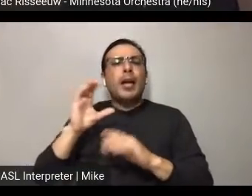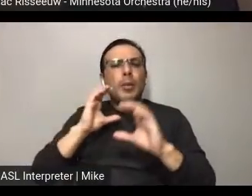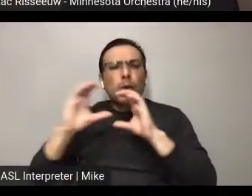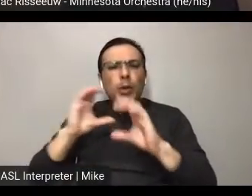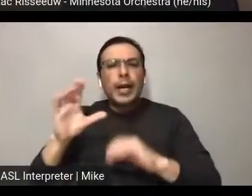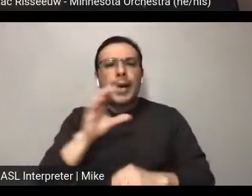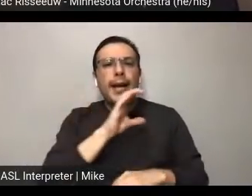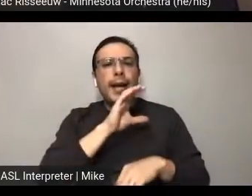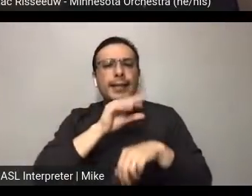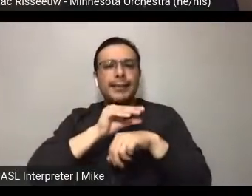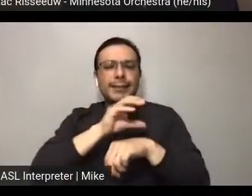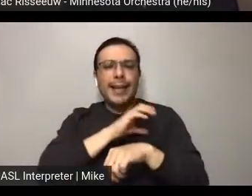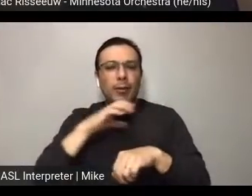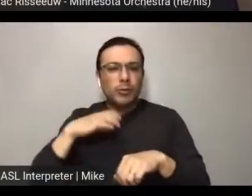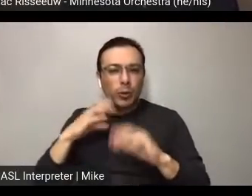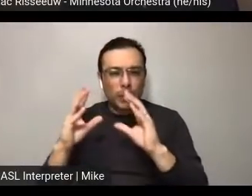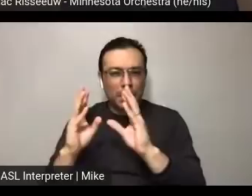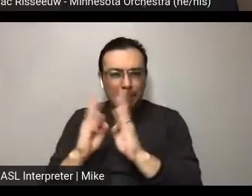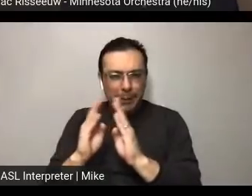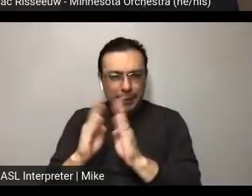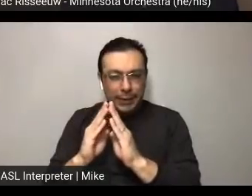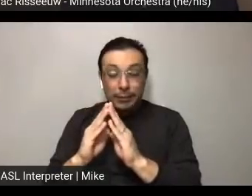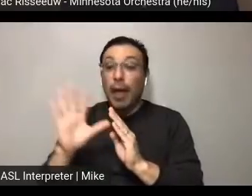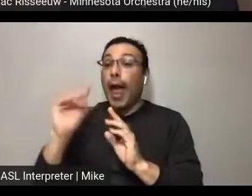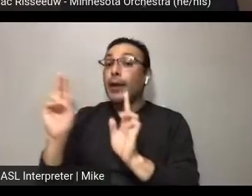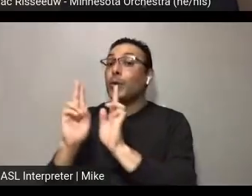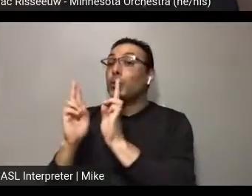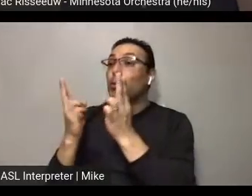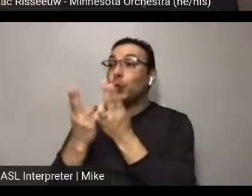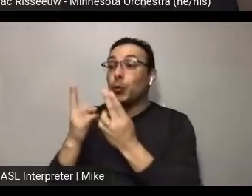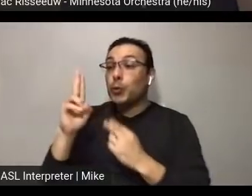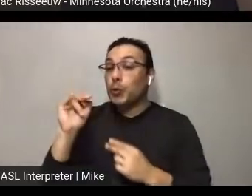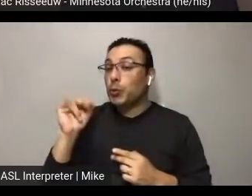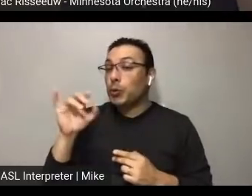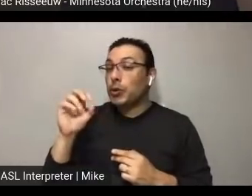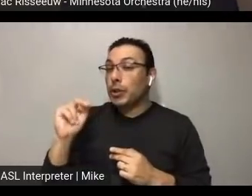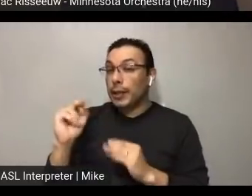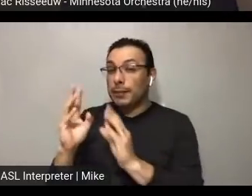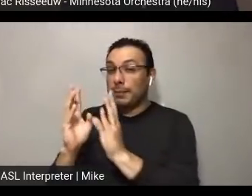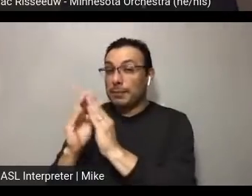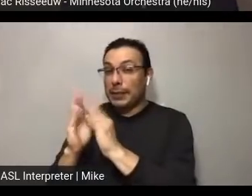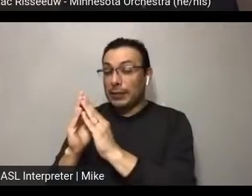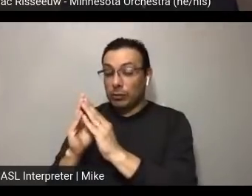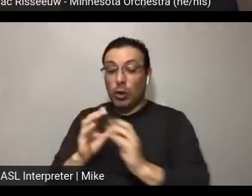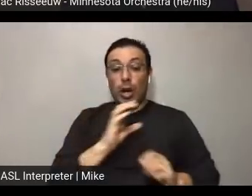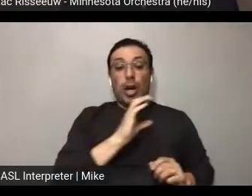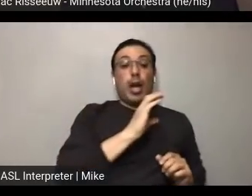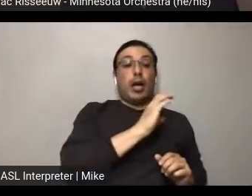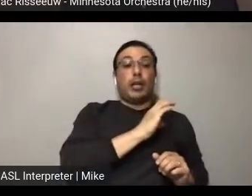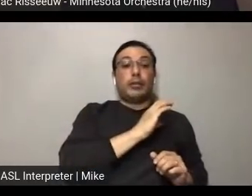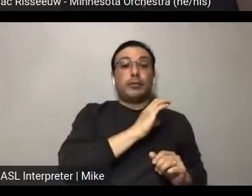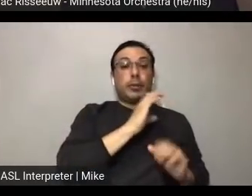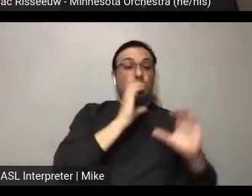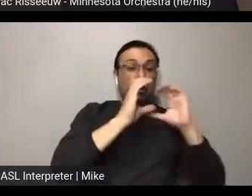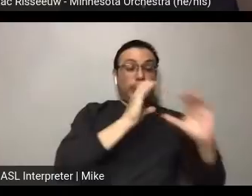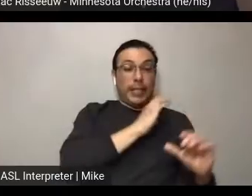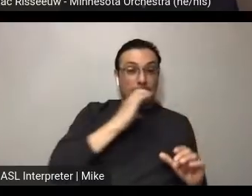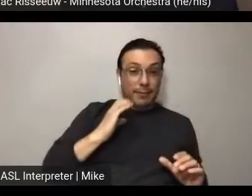as well as union negotiations. So I think the communication council question is a real quick one. Who runs the communication council